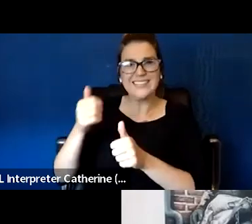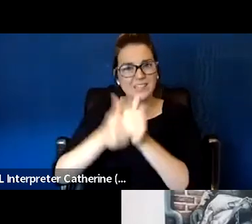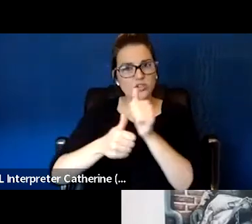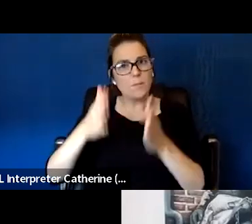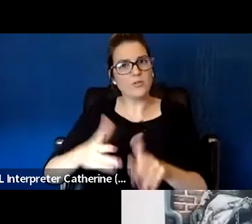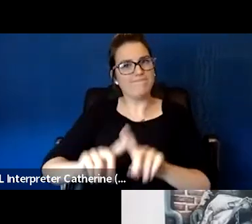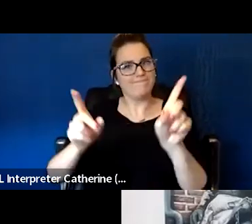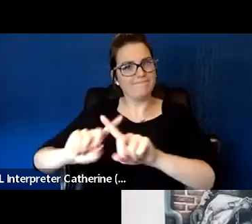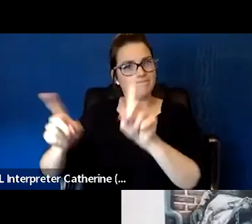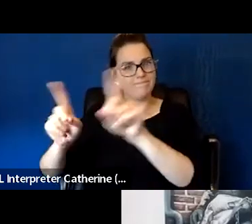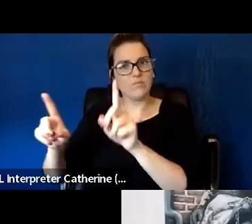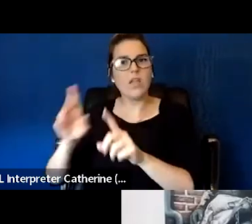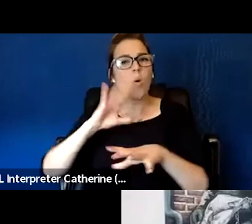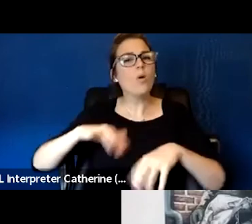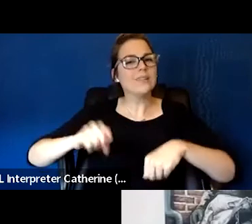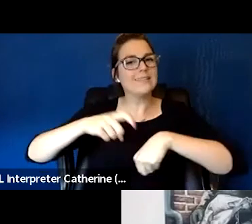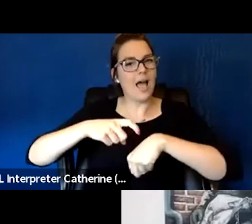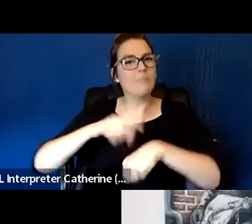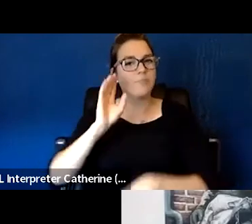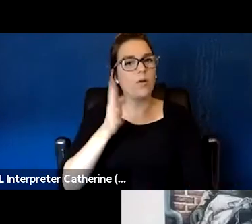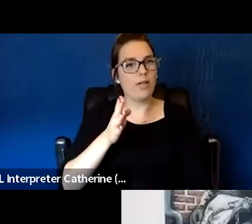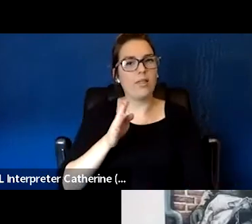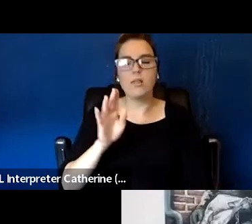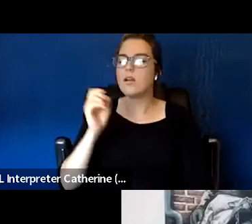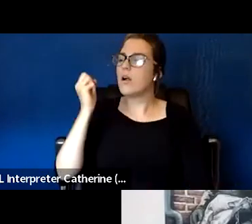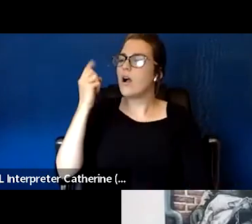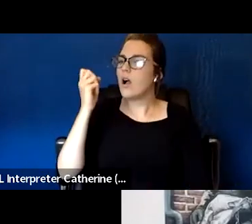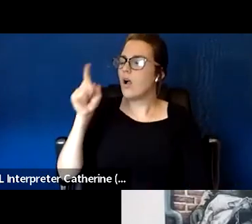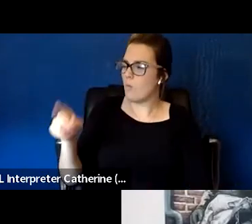where they're coming from and also gaining their trust.